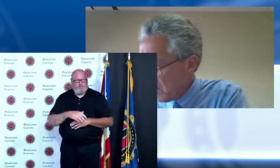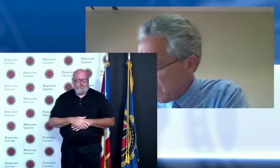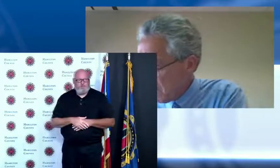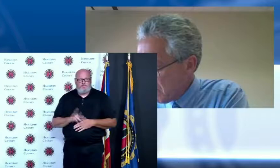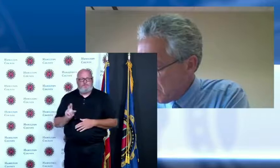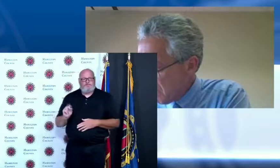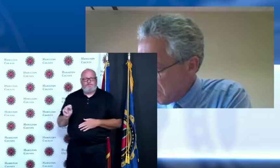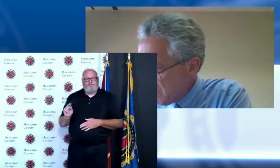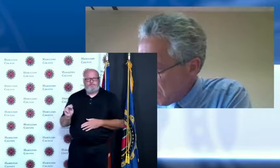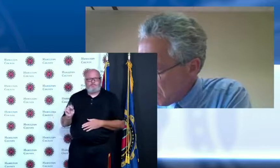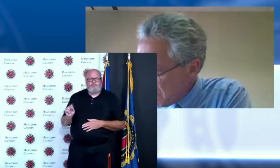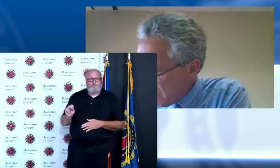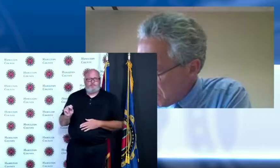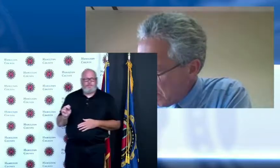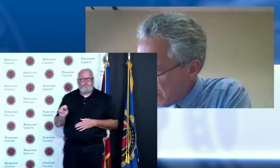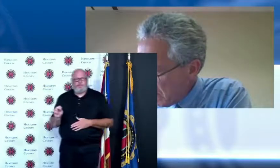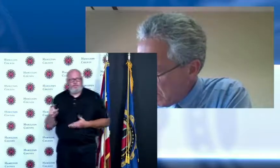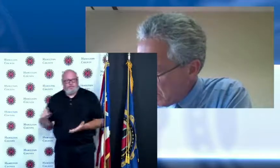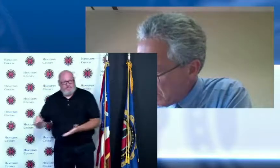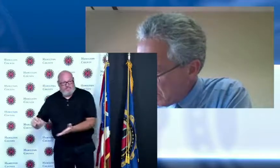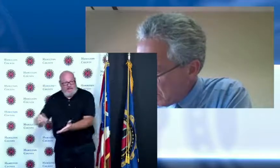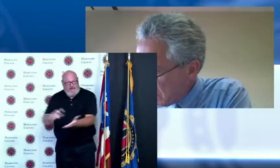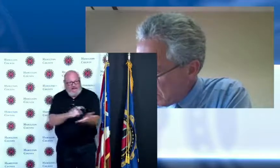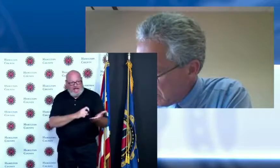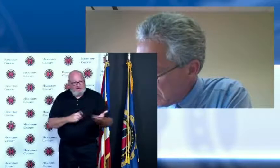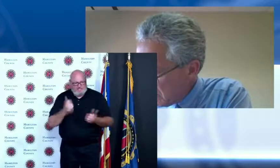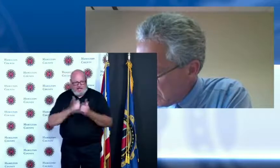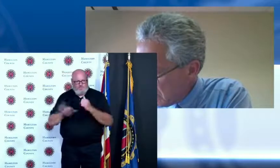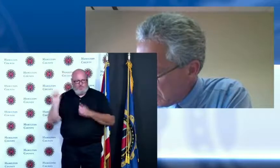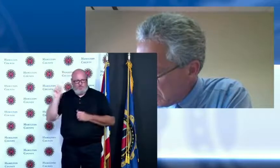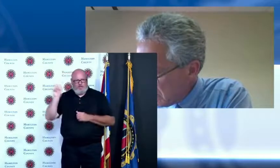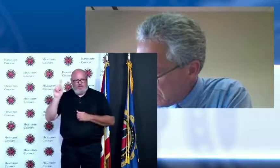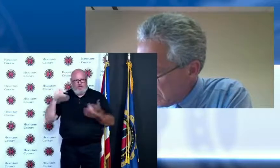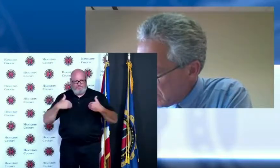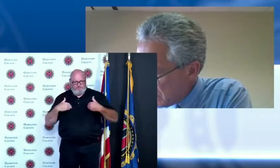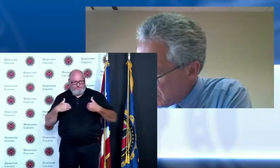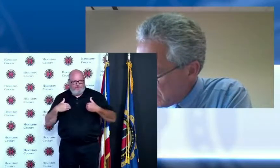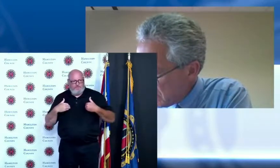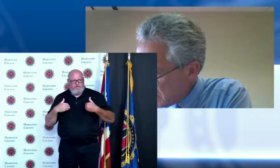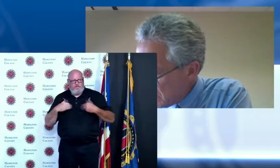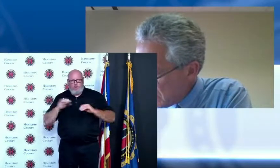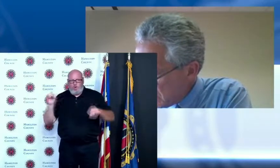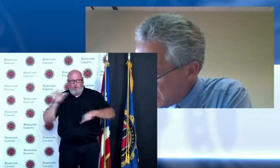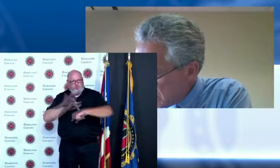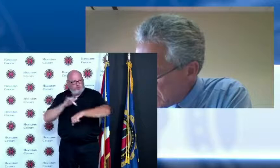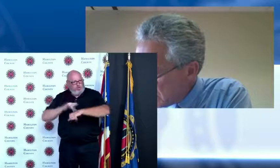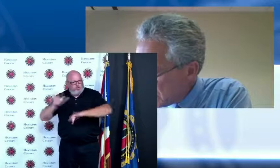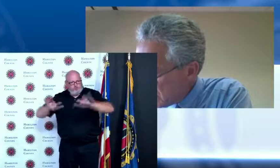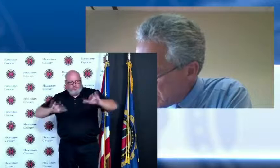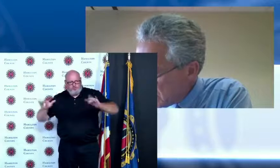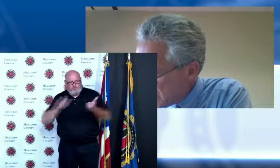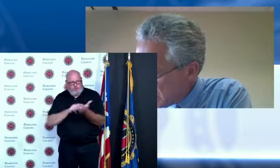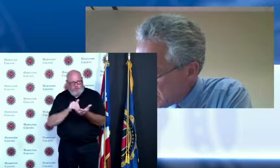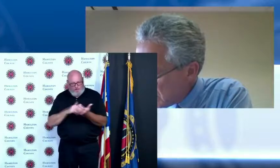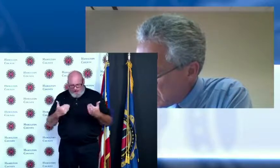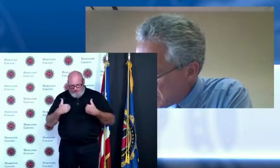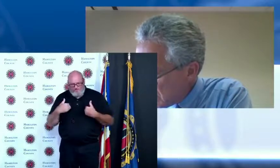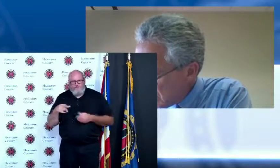everywhere you know we've got touchless soap dispensers and paper I mean we've made adjustments